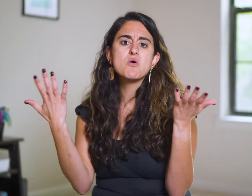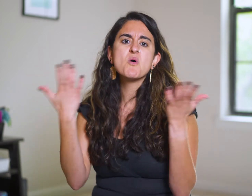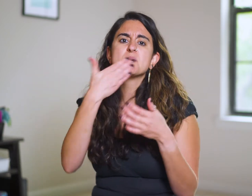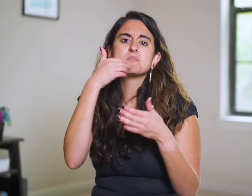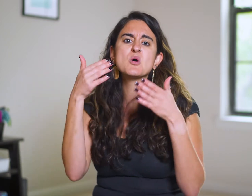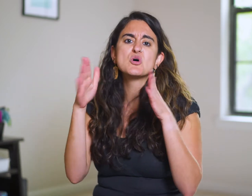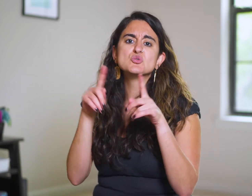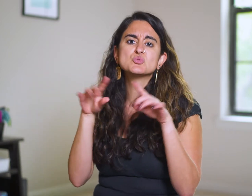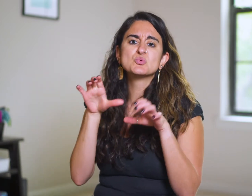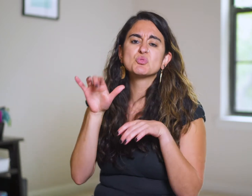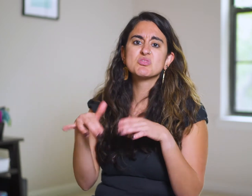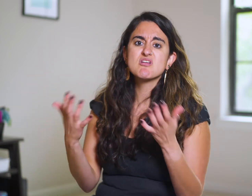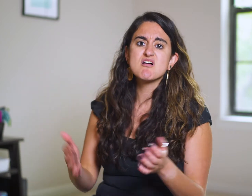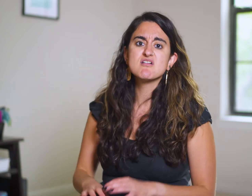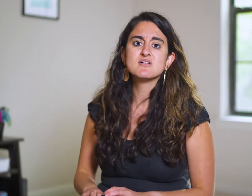What’s the best way to do that?”